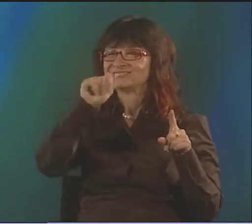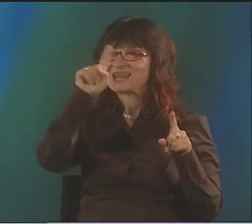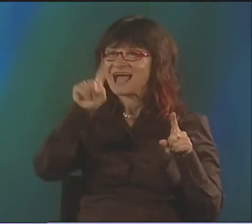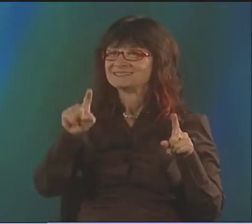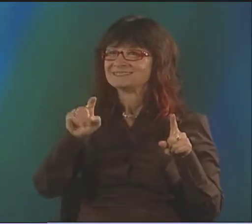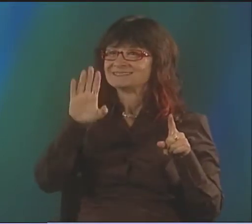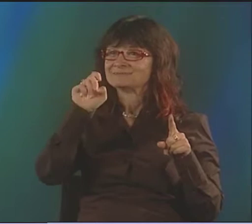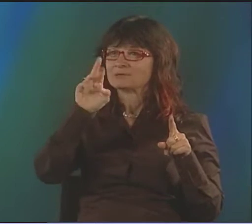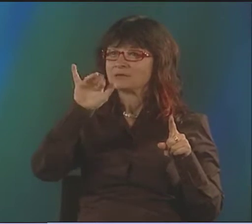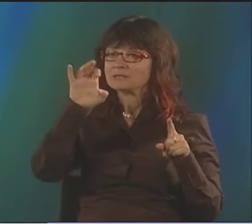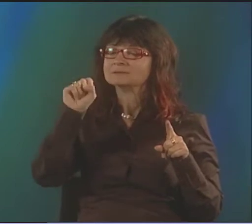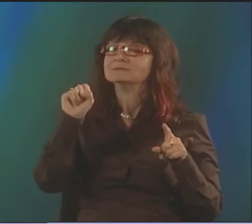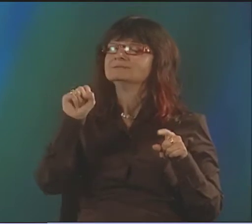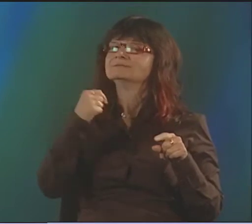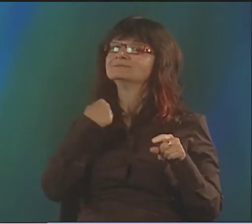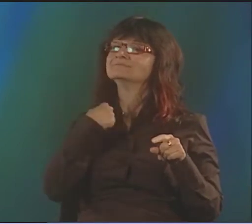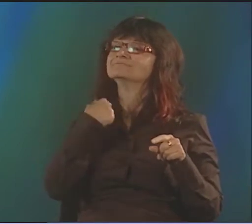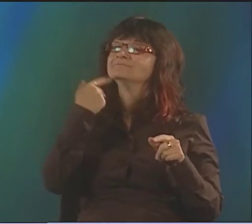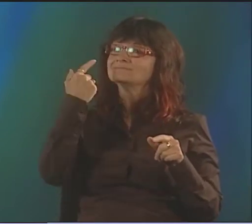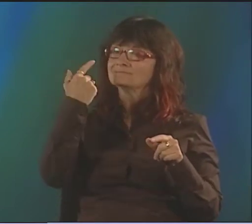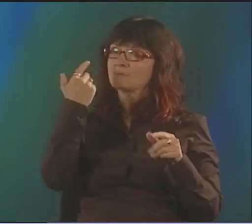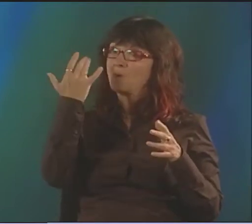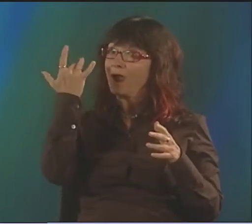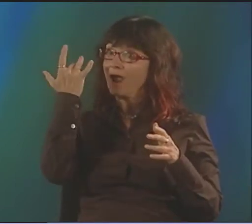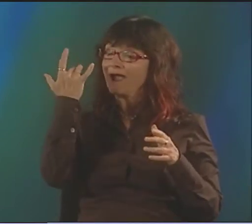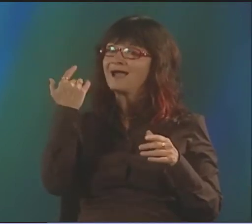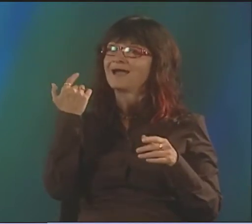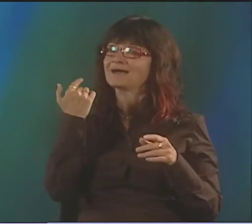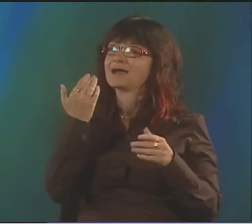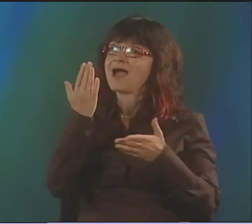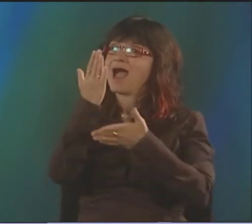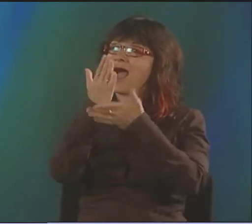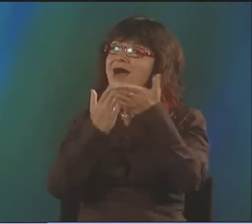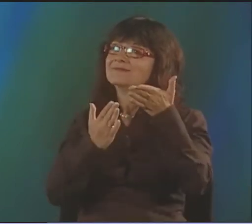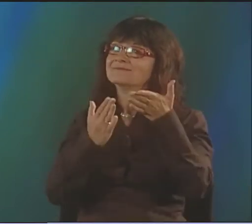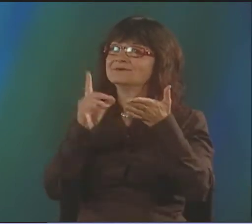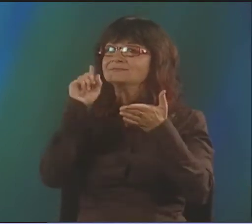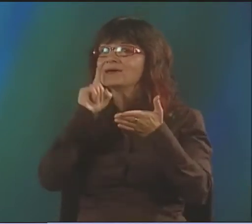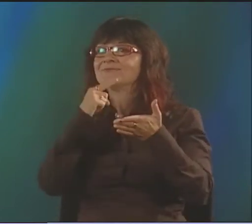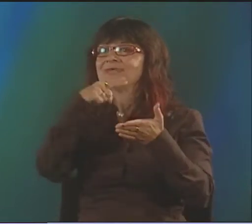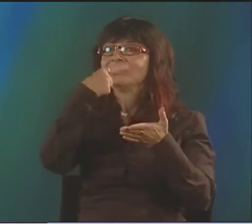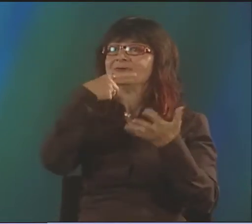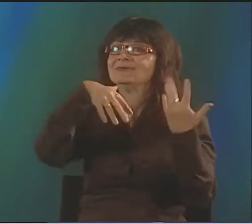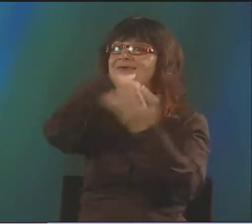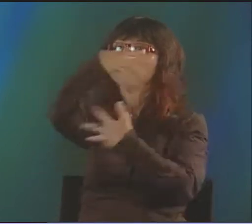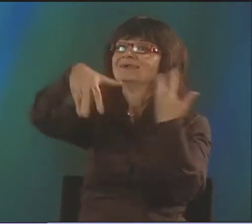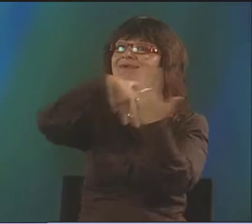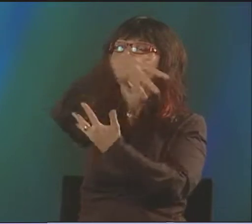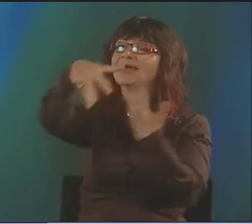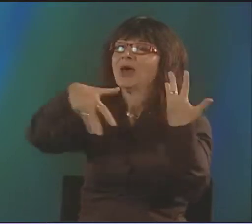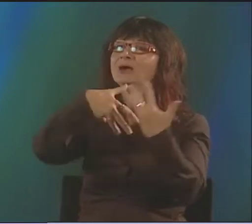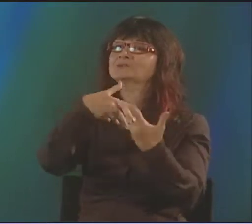I HAD ALREADY HAD A LOT OF POSITIVE EXPERIENCES FROM PERFORMING AT JAZZBERRY'S.